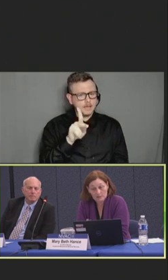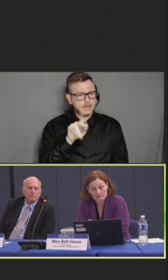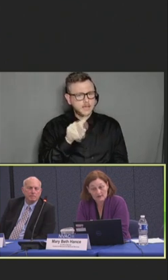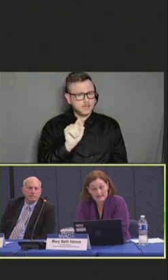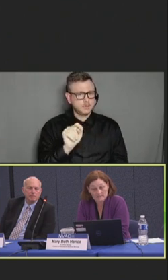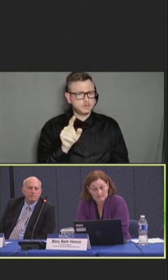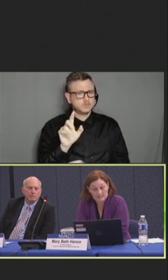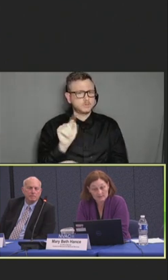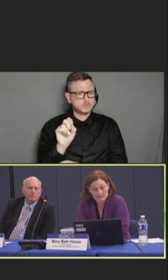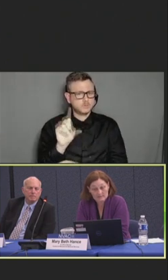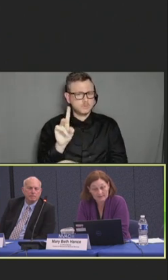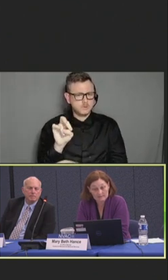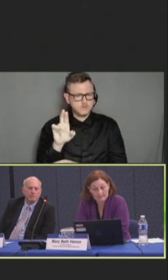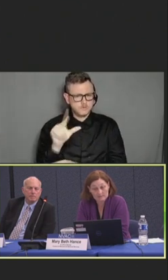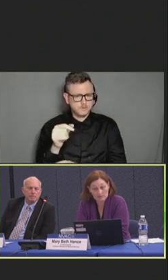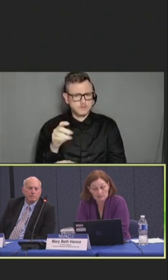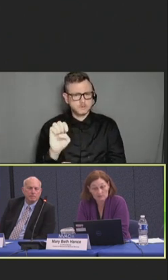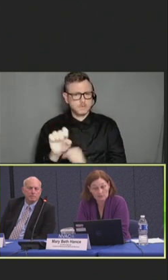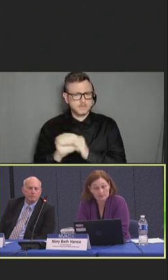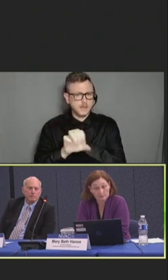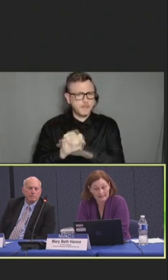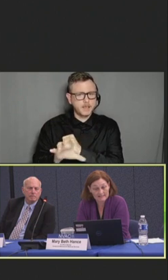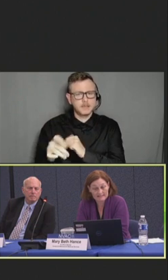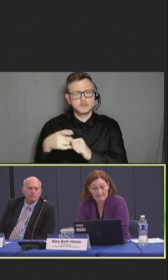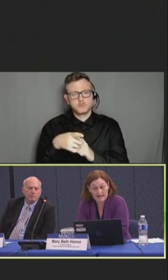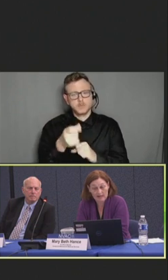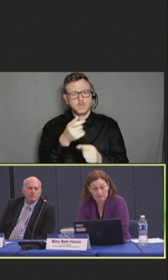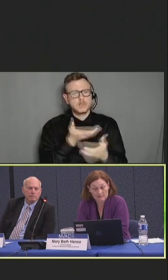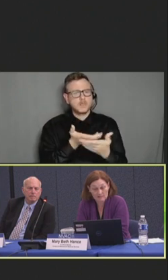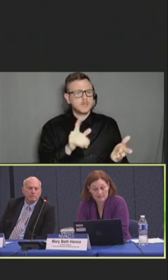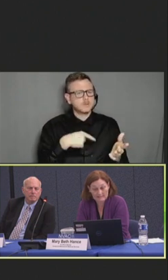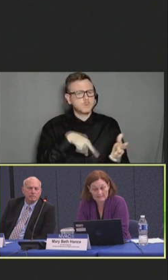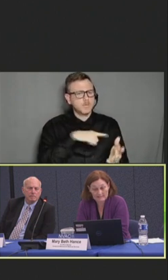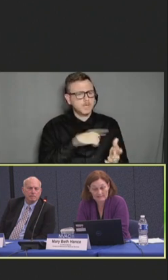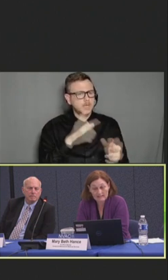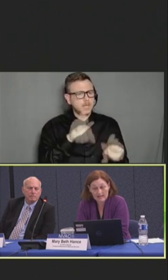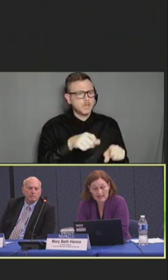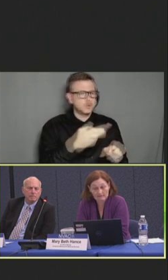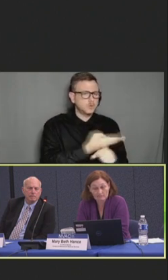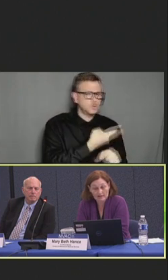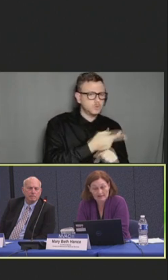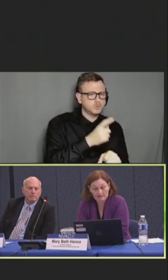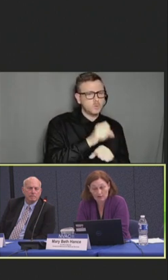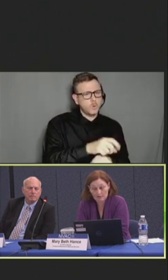provides materials that can be used or rebranded to outreach grantees and a variety of partners